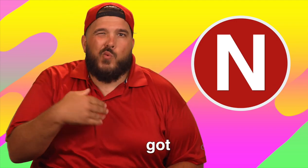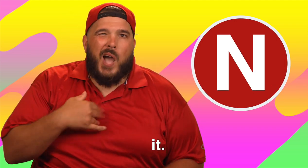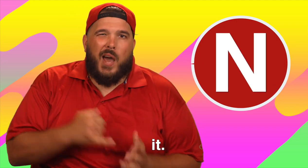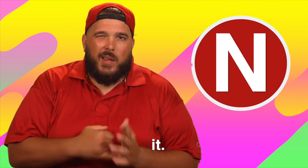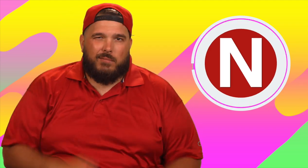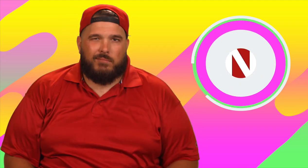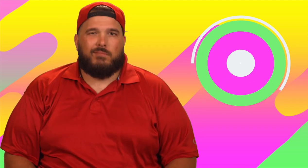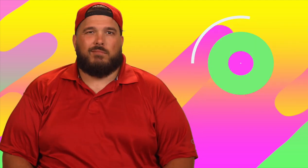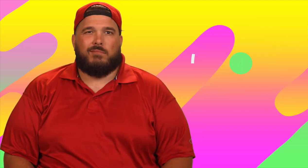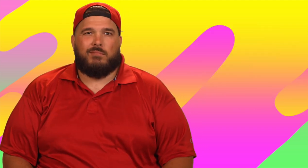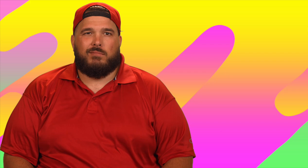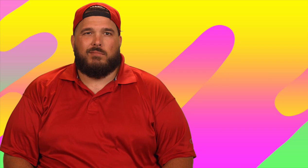you got it.